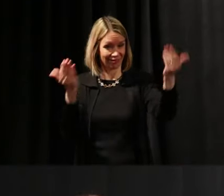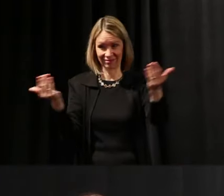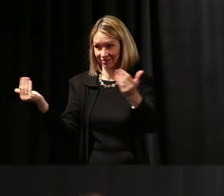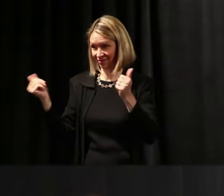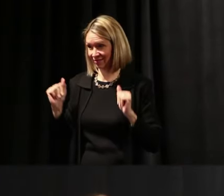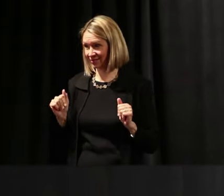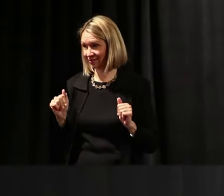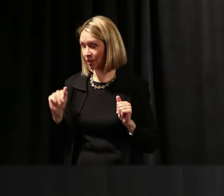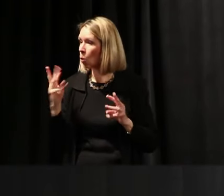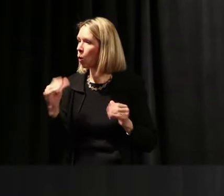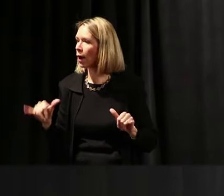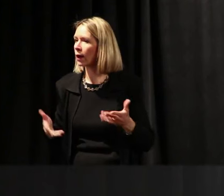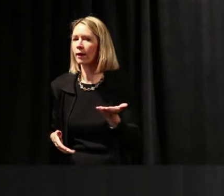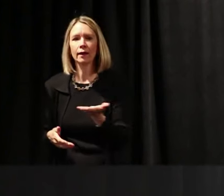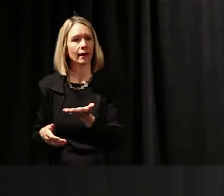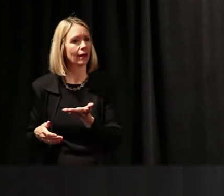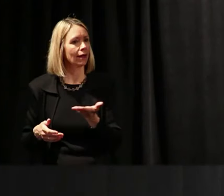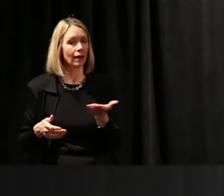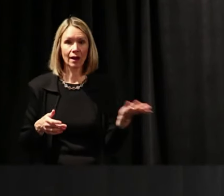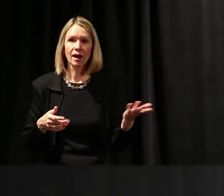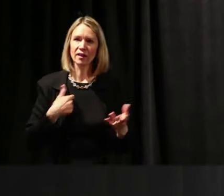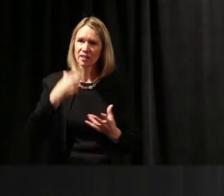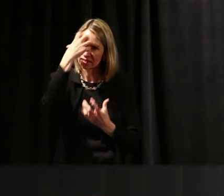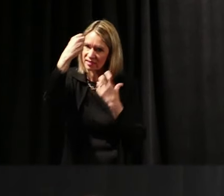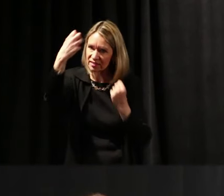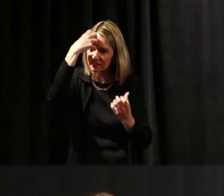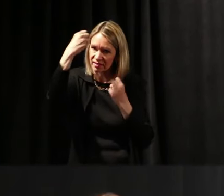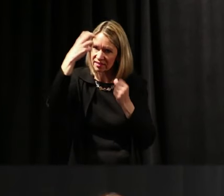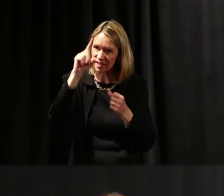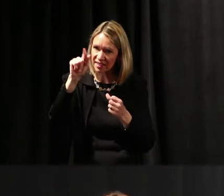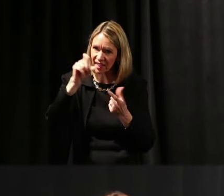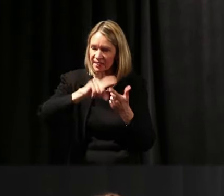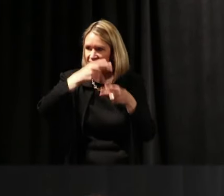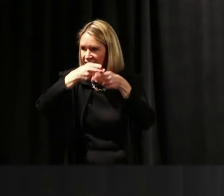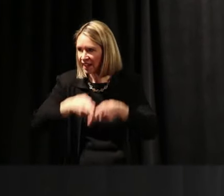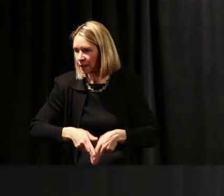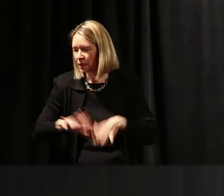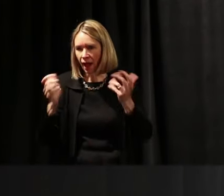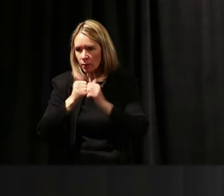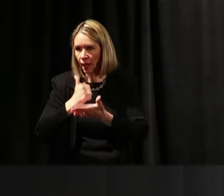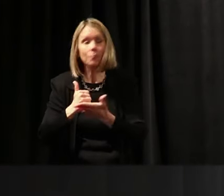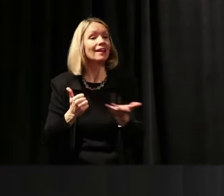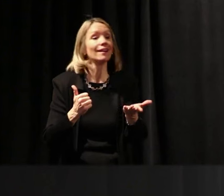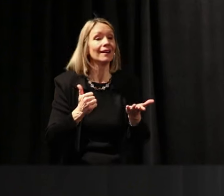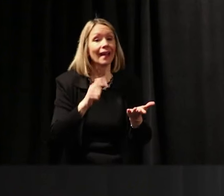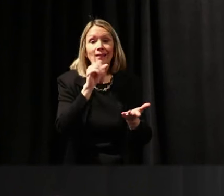Because they give you – you know, you have to memorize all these dates and then, how is that going to help you? It doesn't help you.